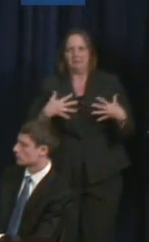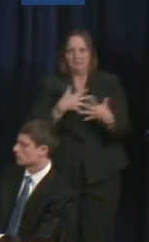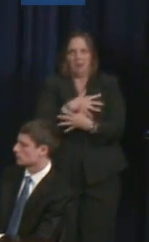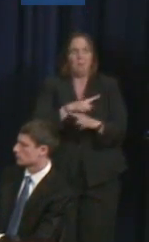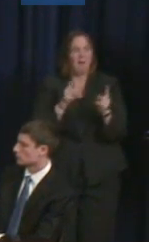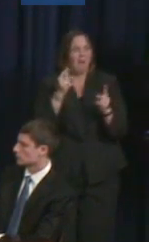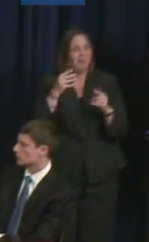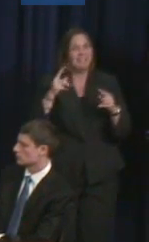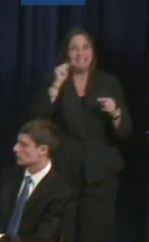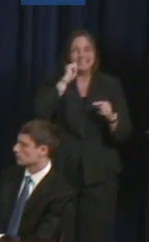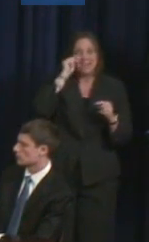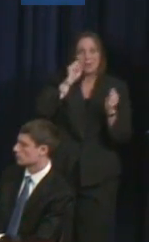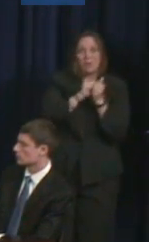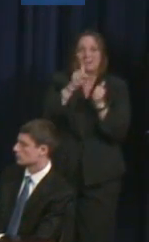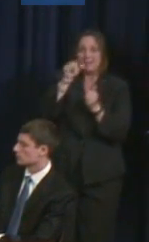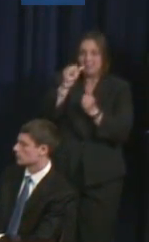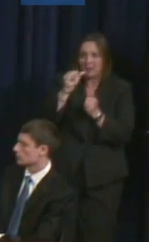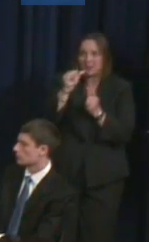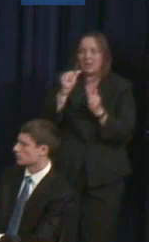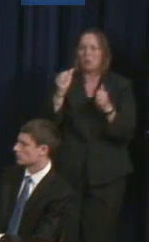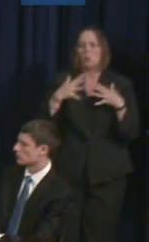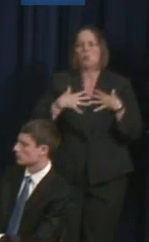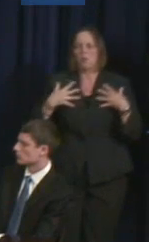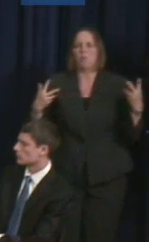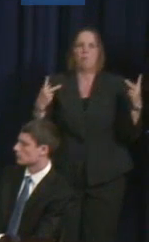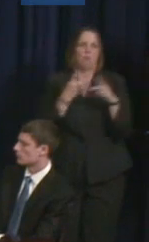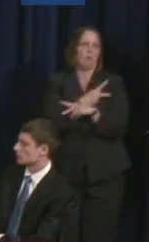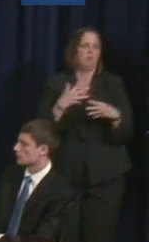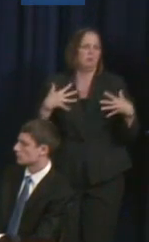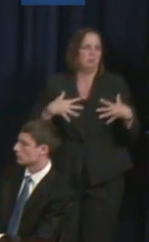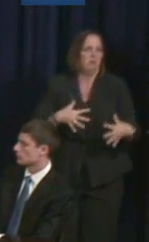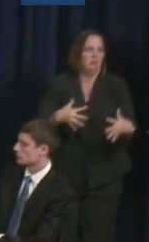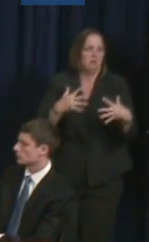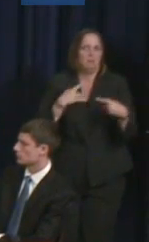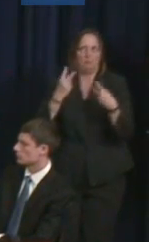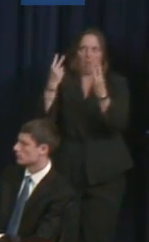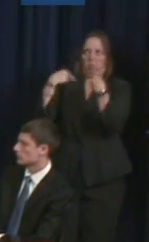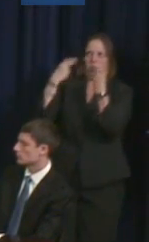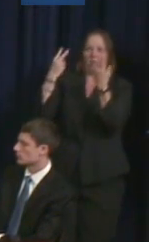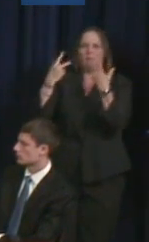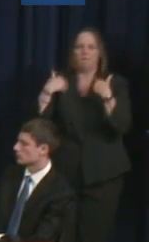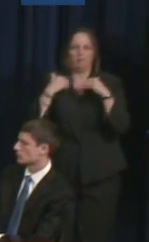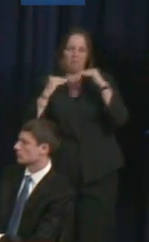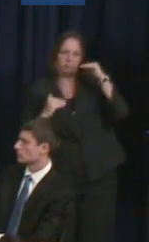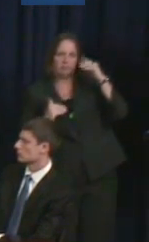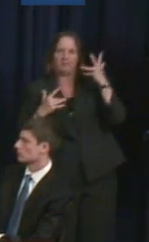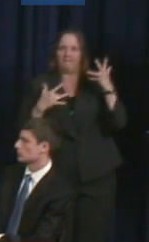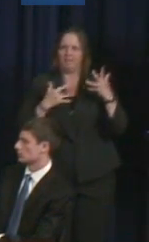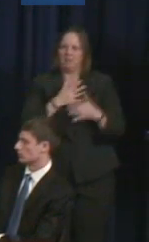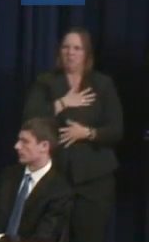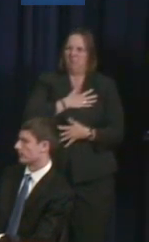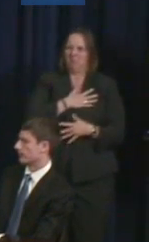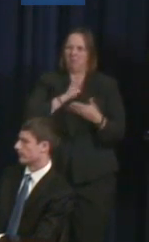sexuality, there sort of very private and personal things that we all have thought about.